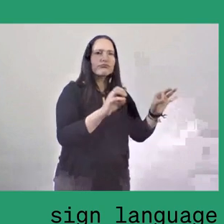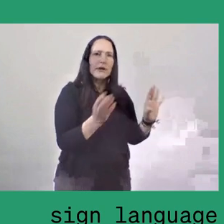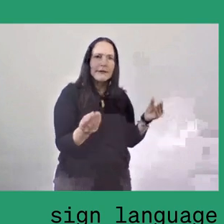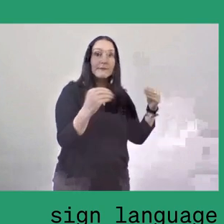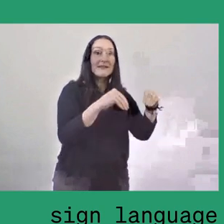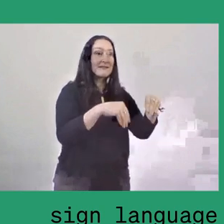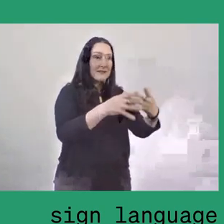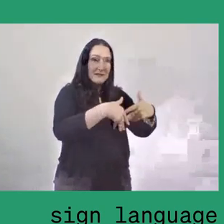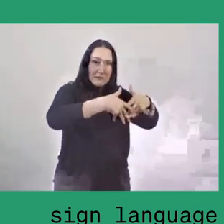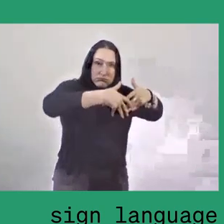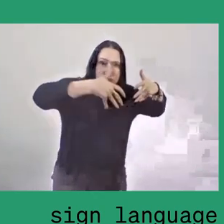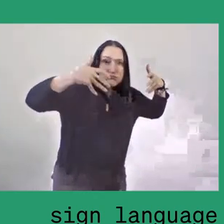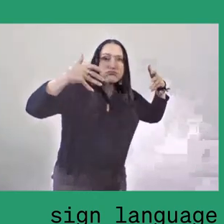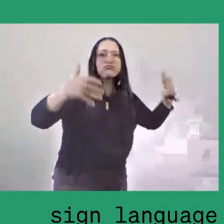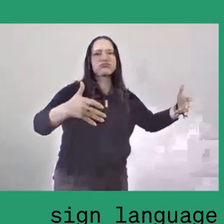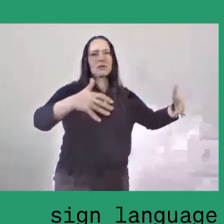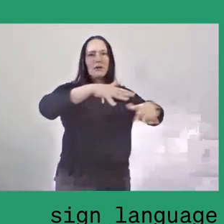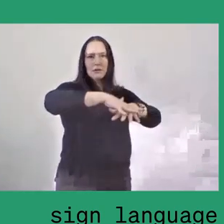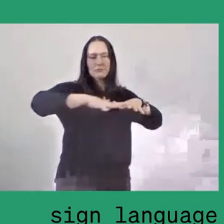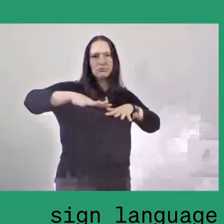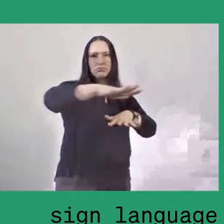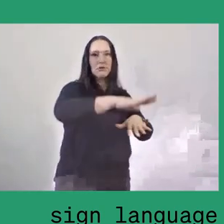Sometimes by visiting one village and another